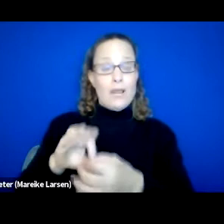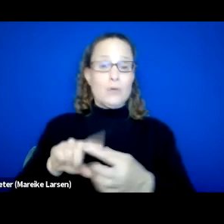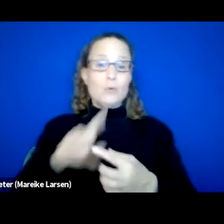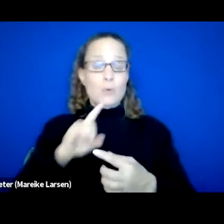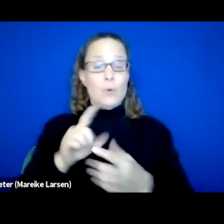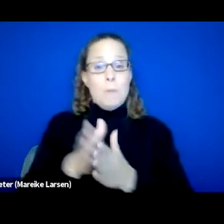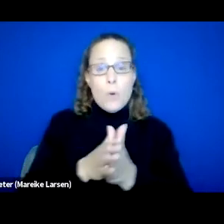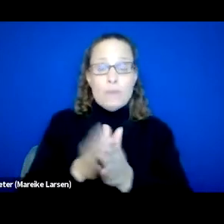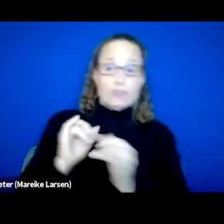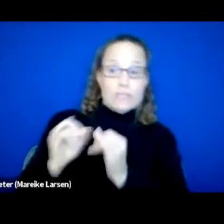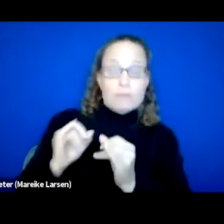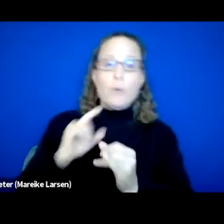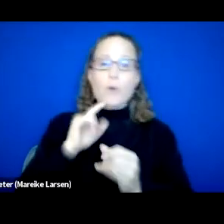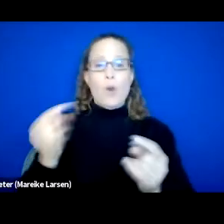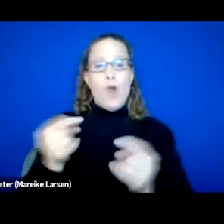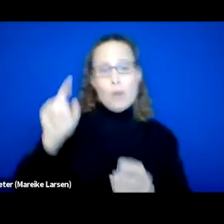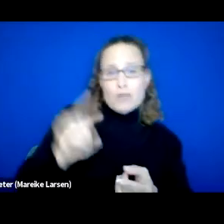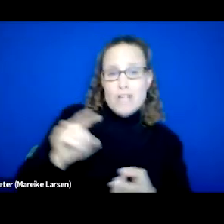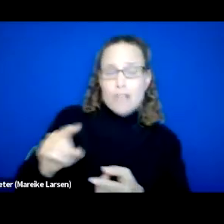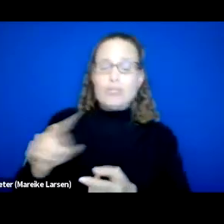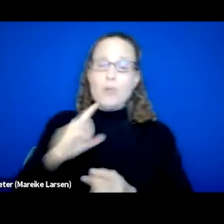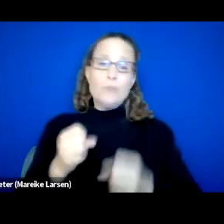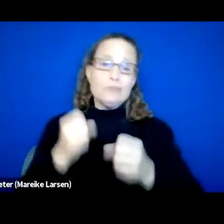or harm reduction, strength based case management training,